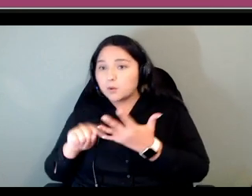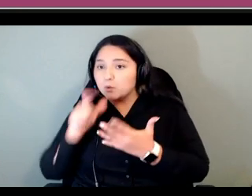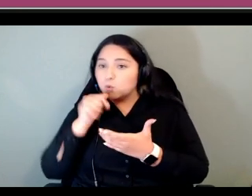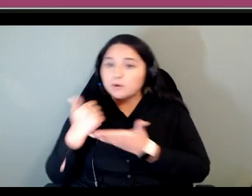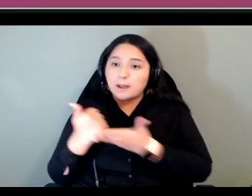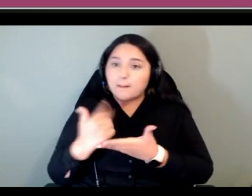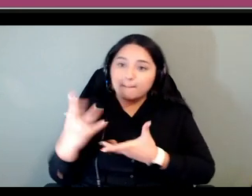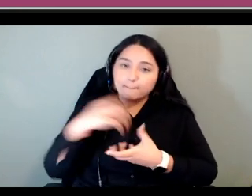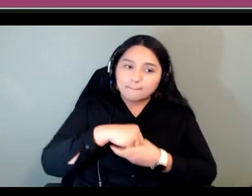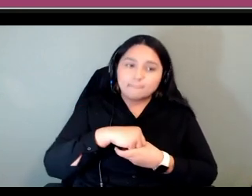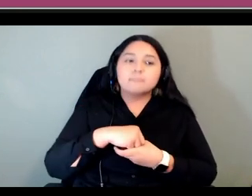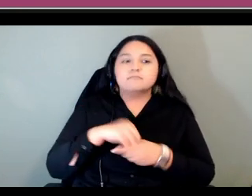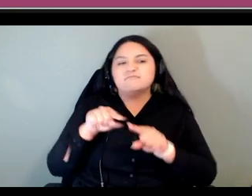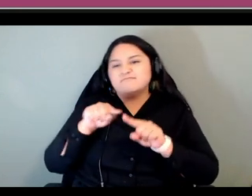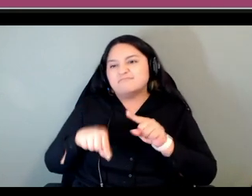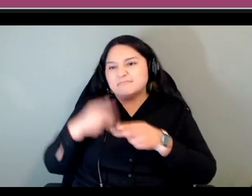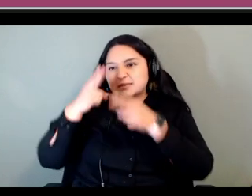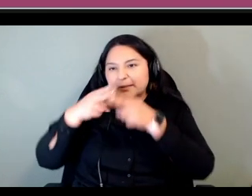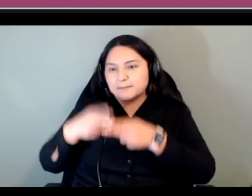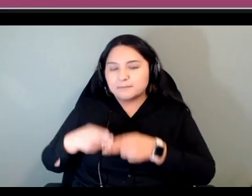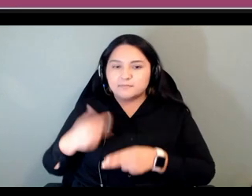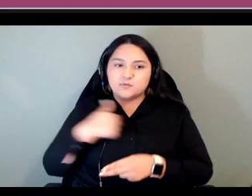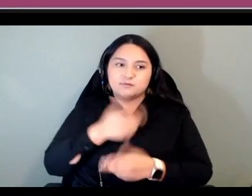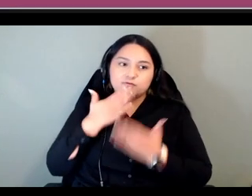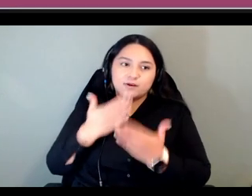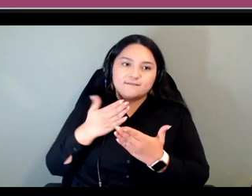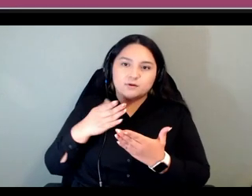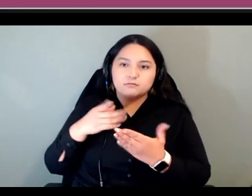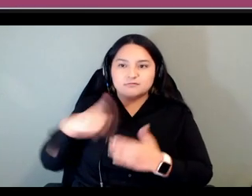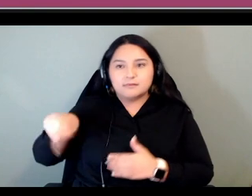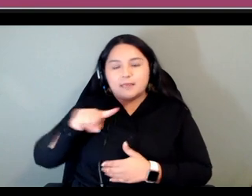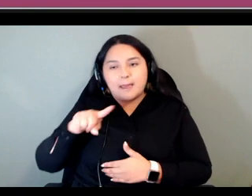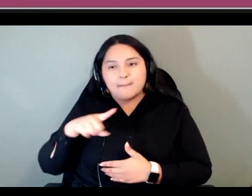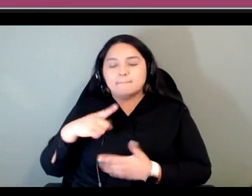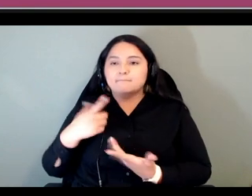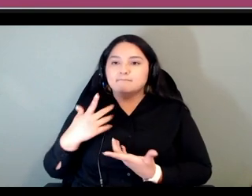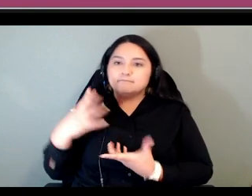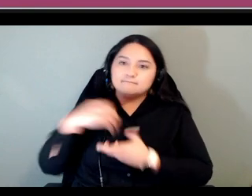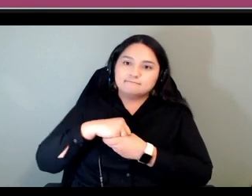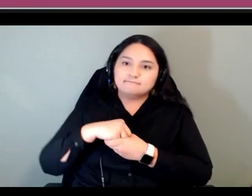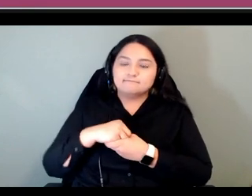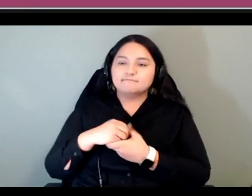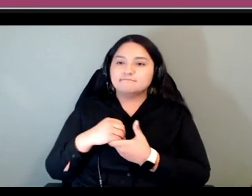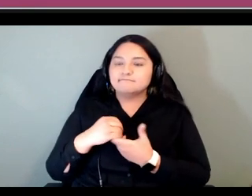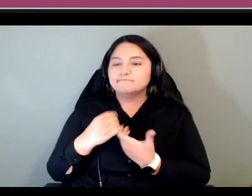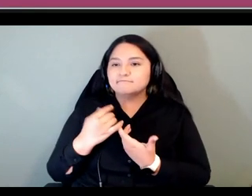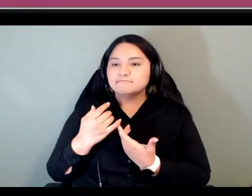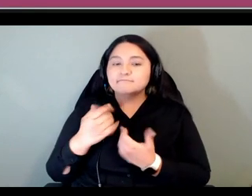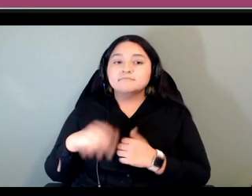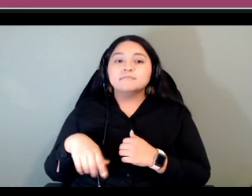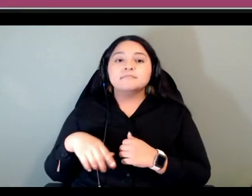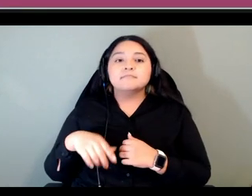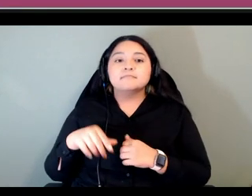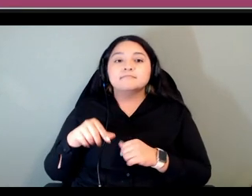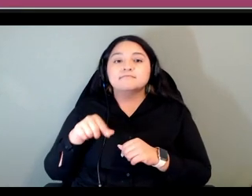very grateful to them putting in lots of extra time um and then these are wonderful speakers